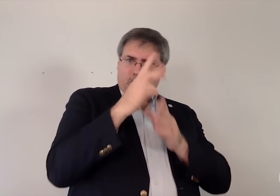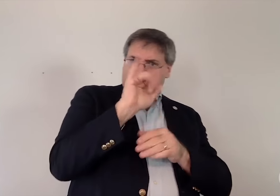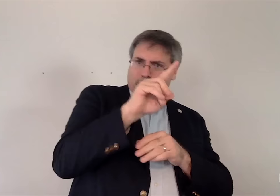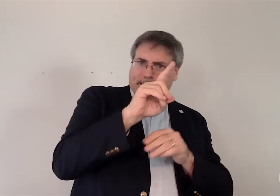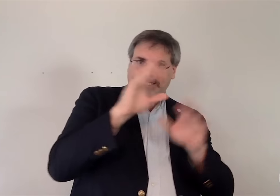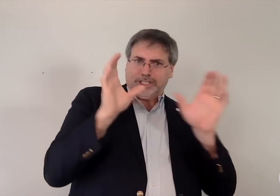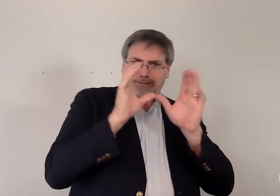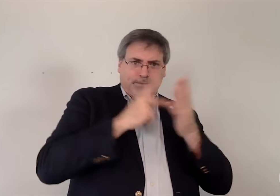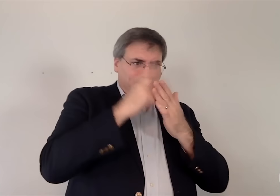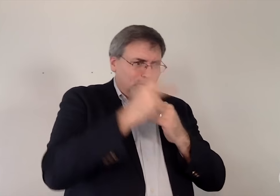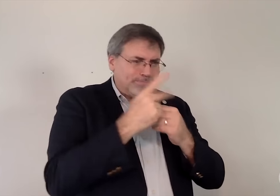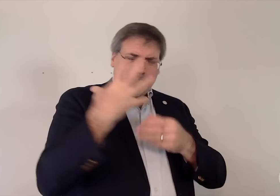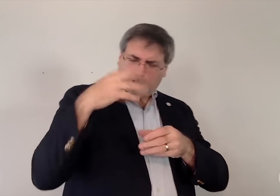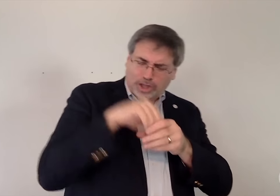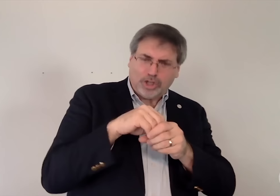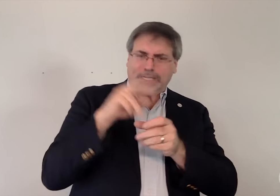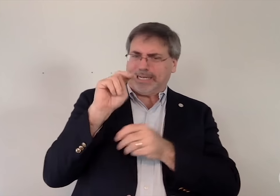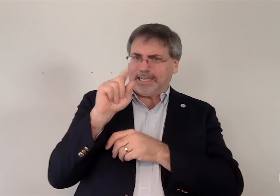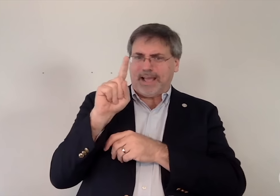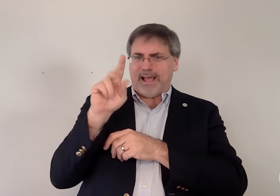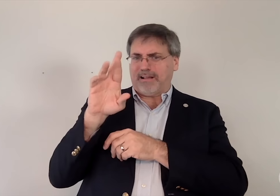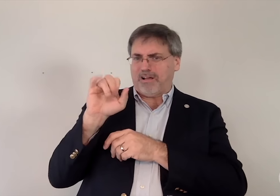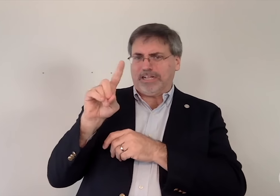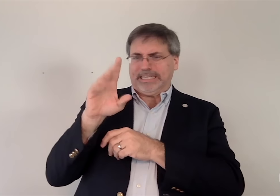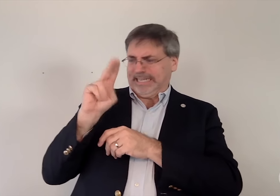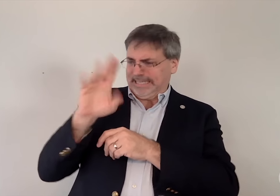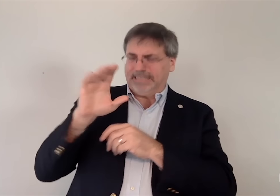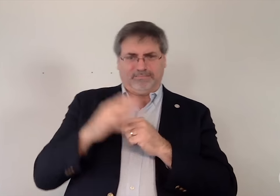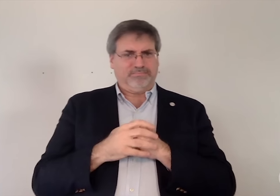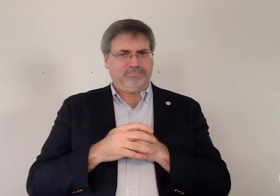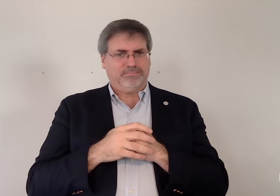RID certification programs including the NAD-RID NIC.